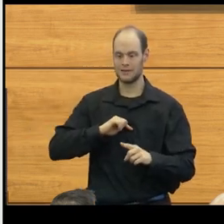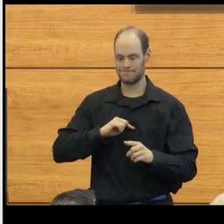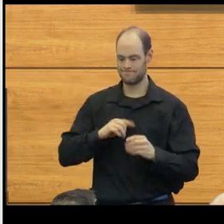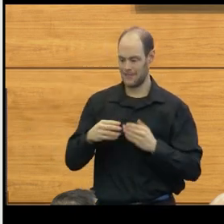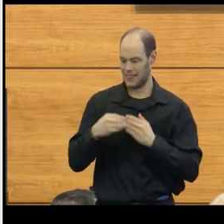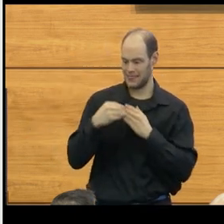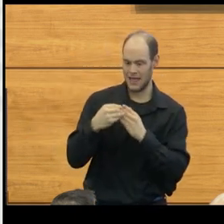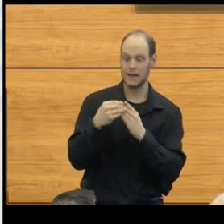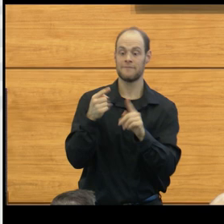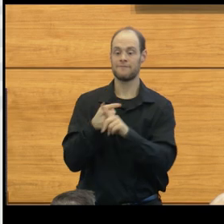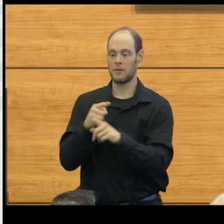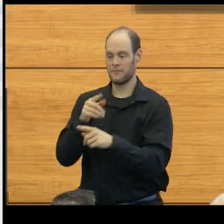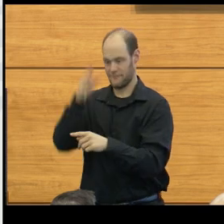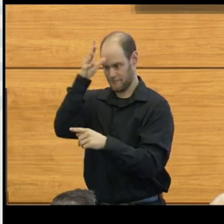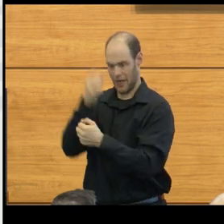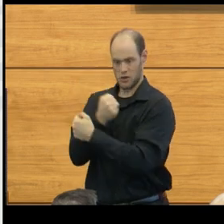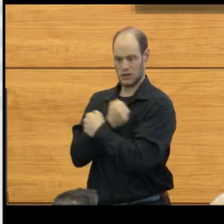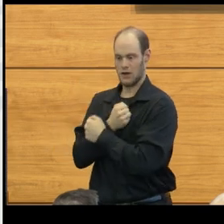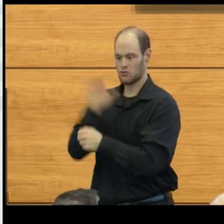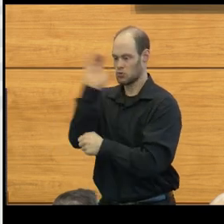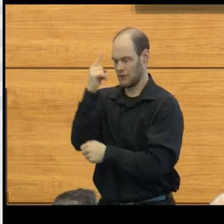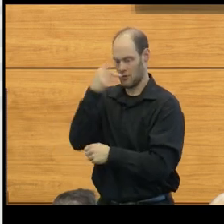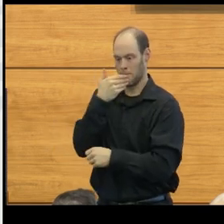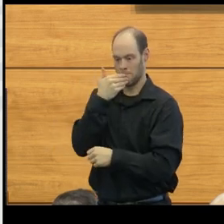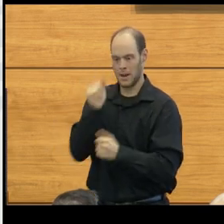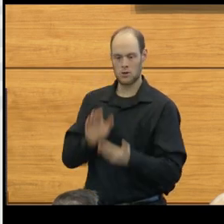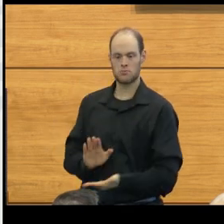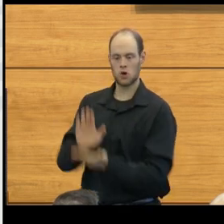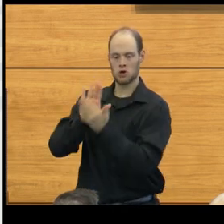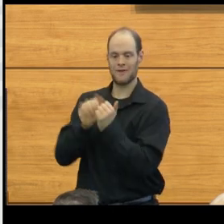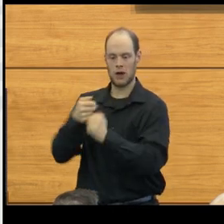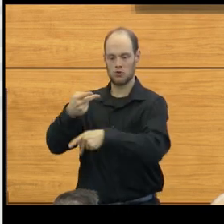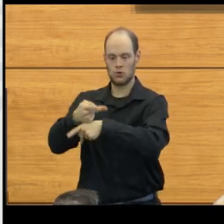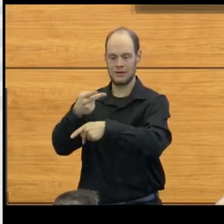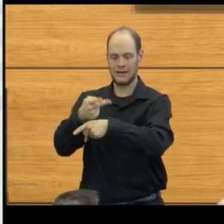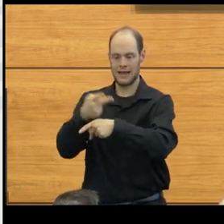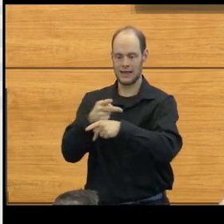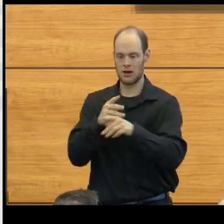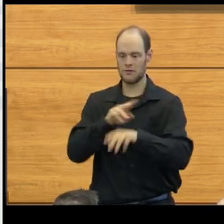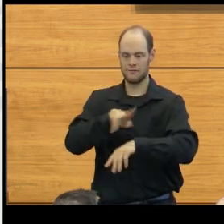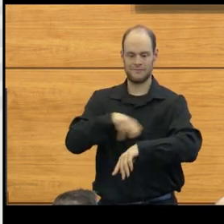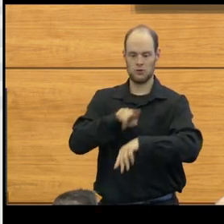by the love of a father to look for better ways of taking care of common problems.